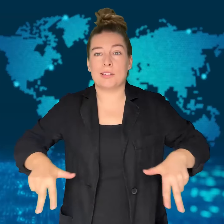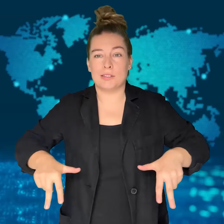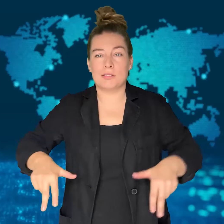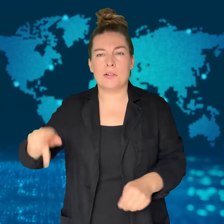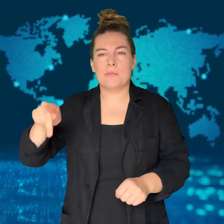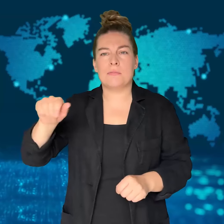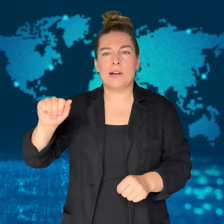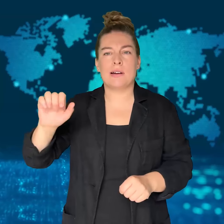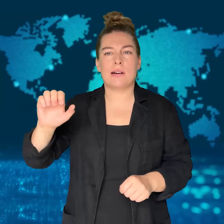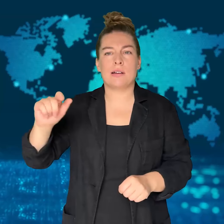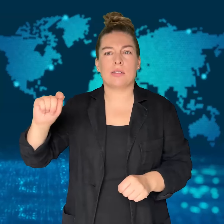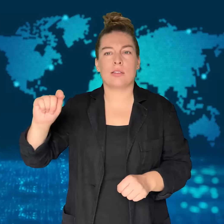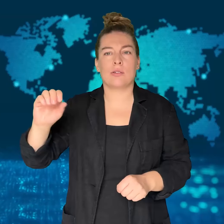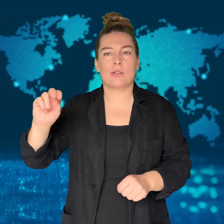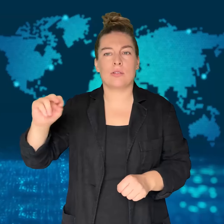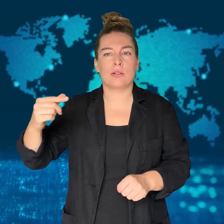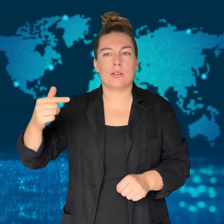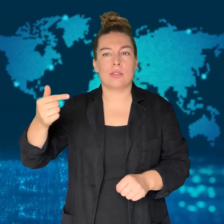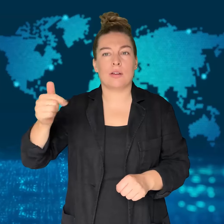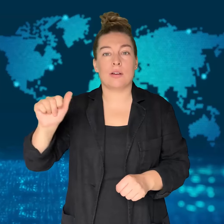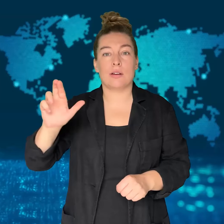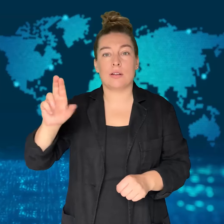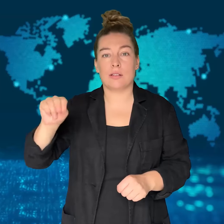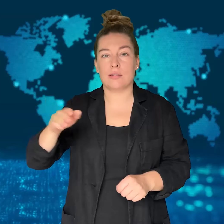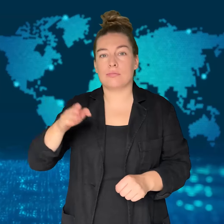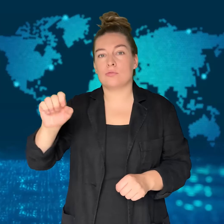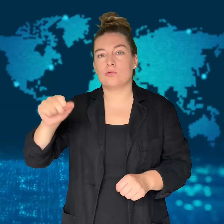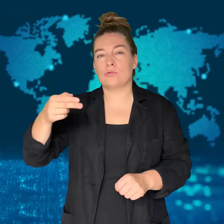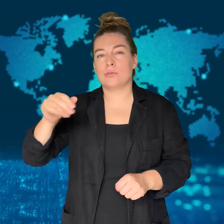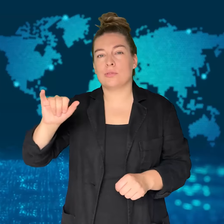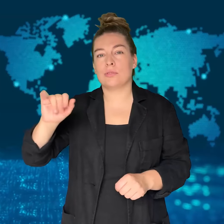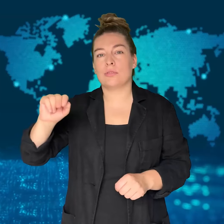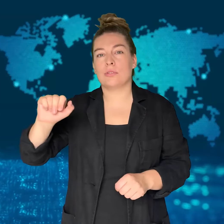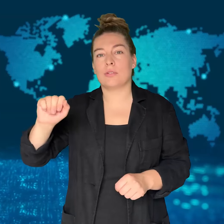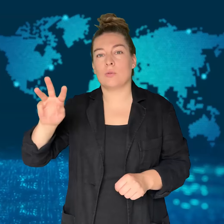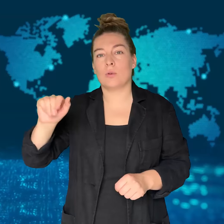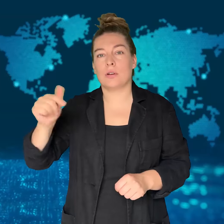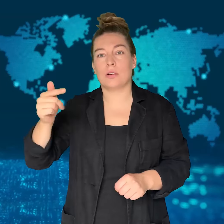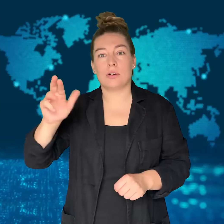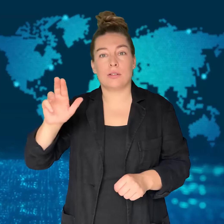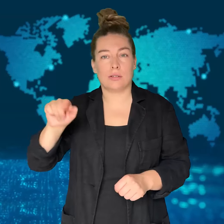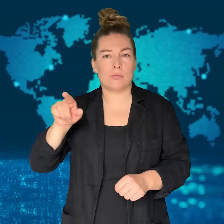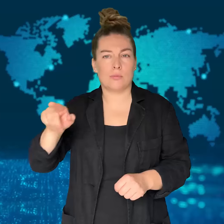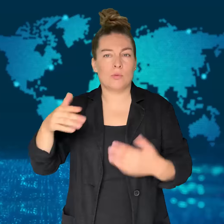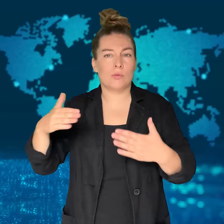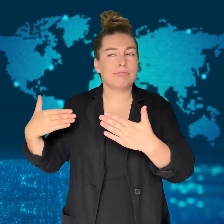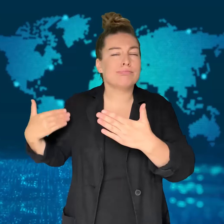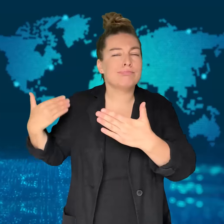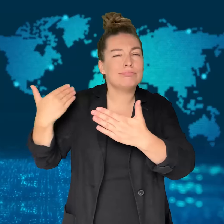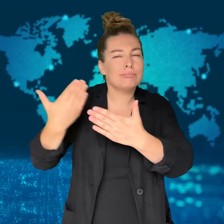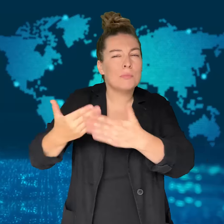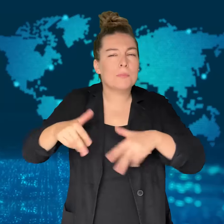the youngest-ever Prime Minister in the country.